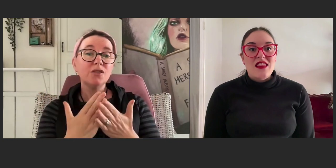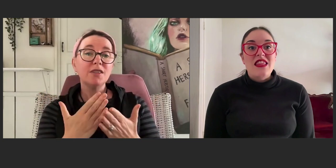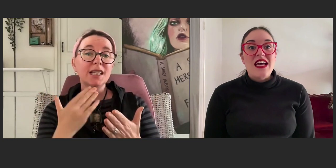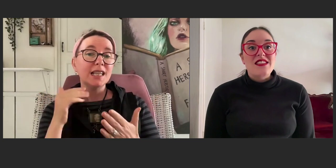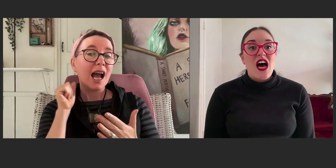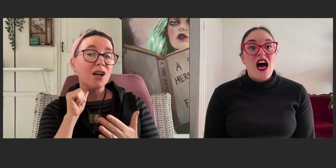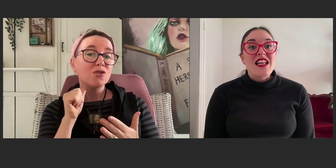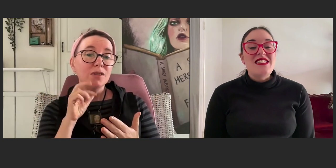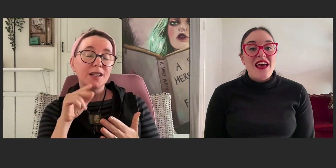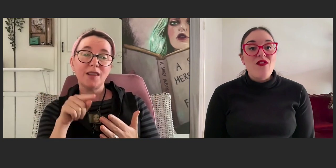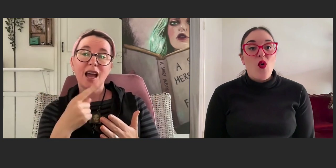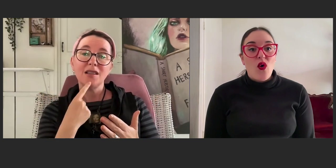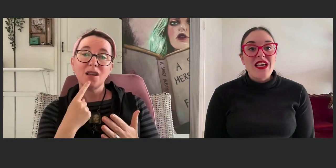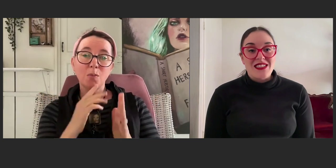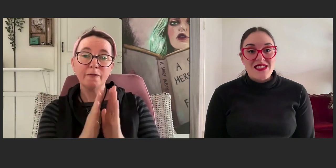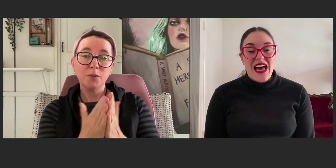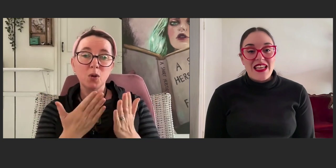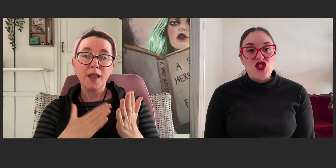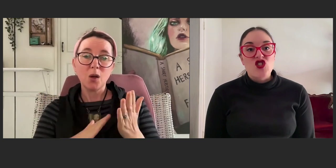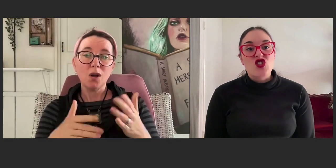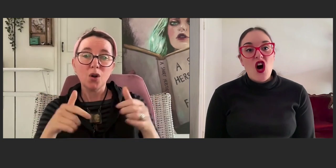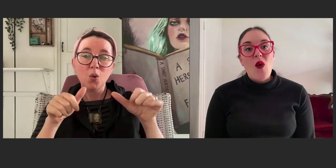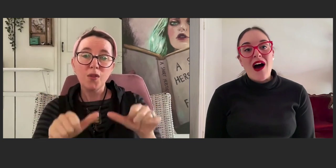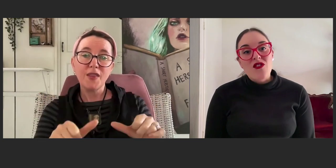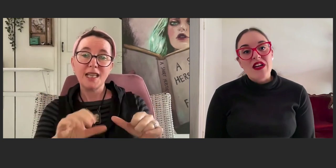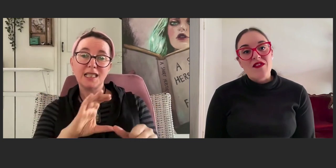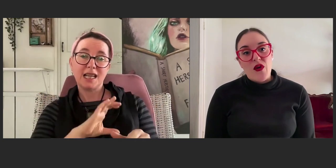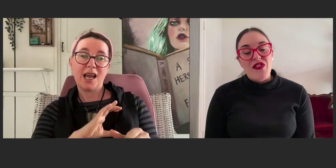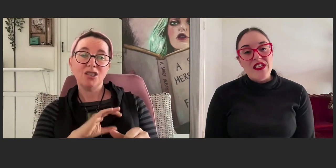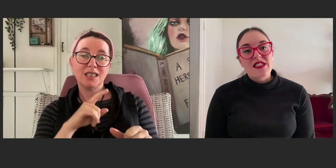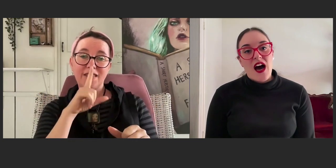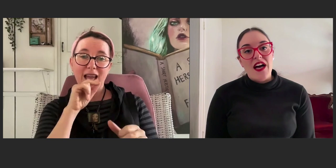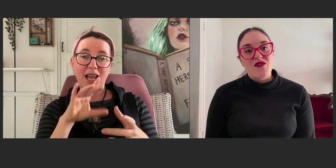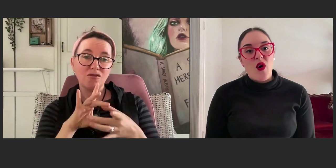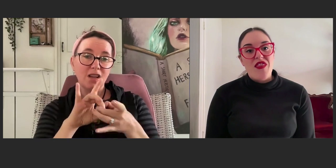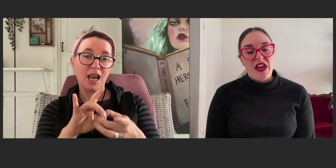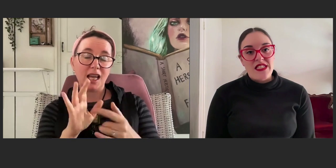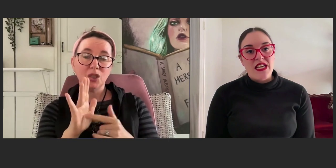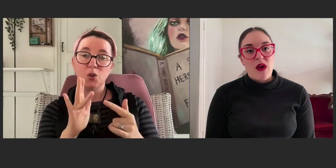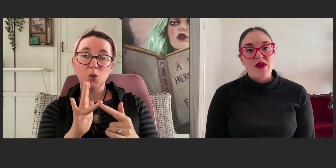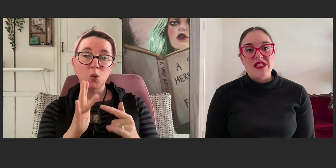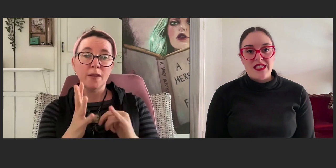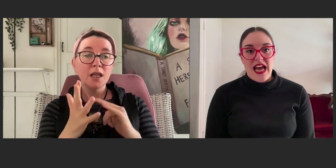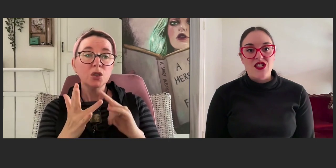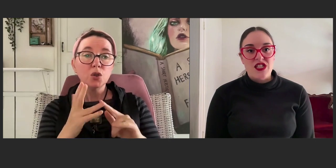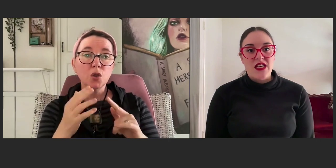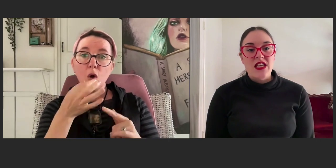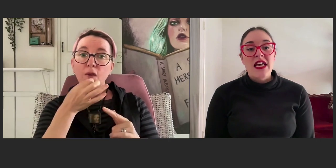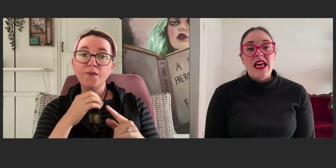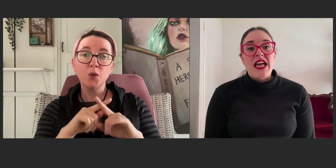there's a deaf audience that is so hungry for this kind of authentic representation